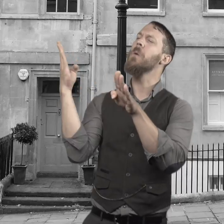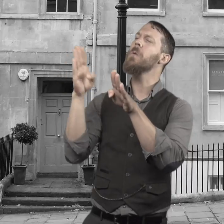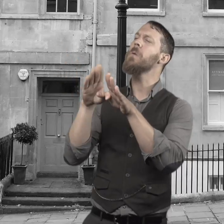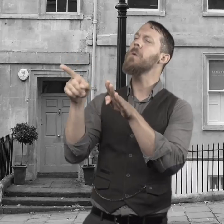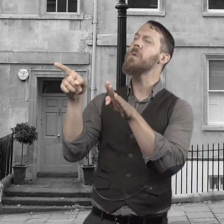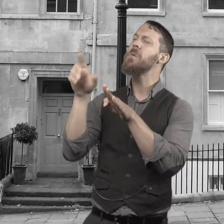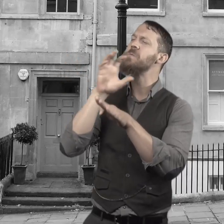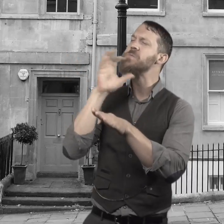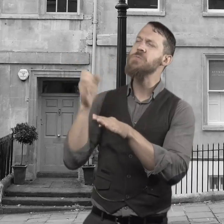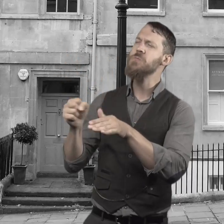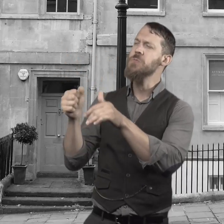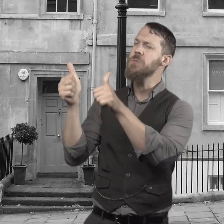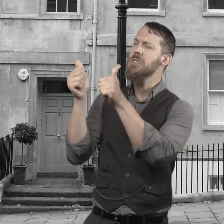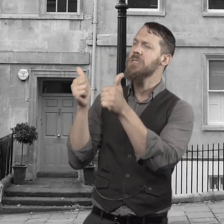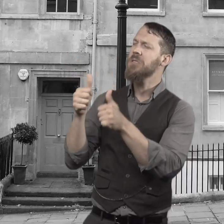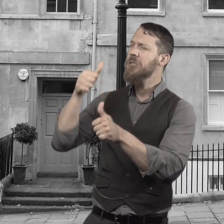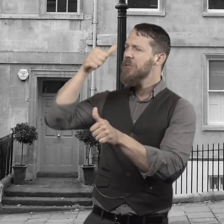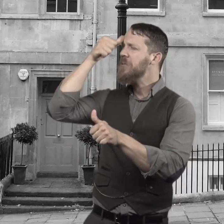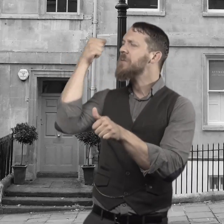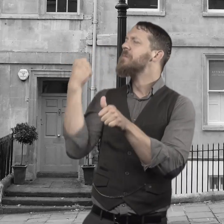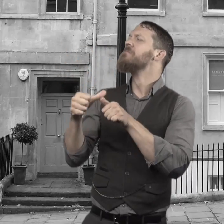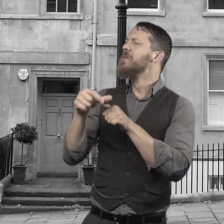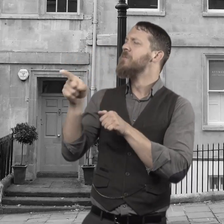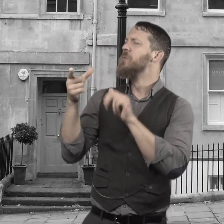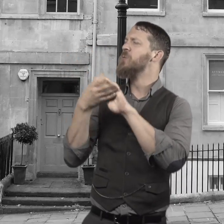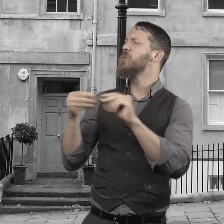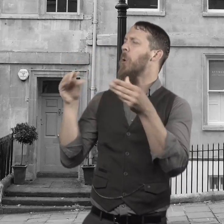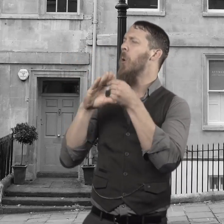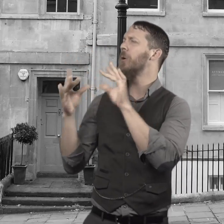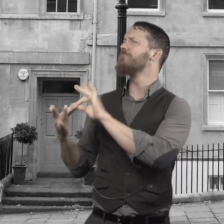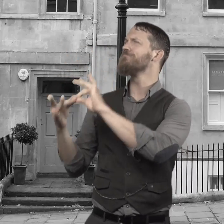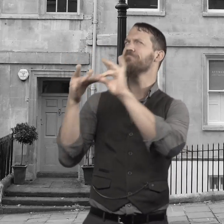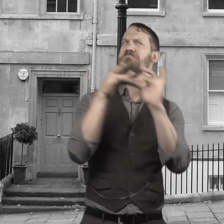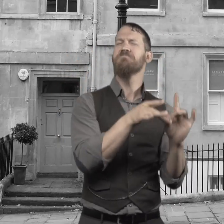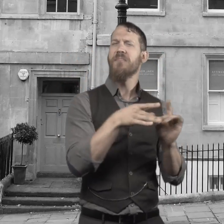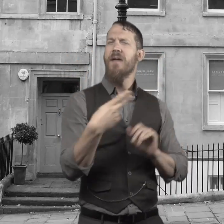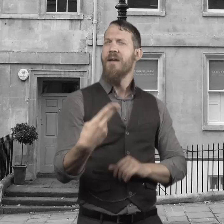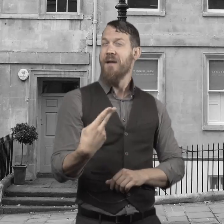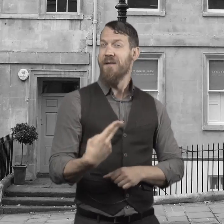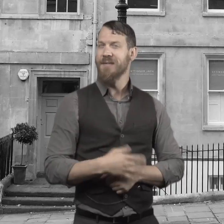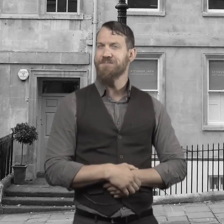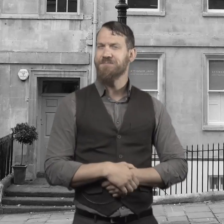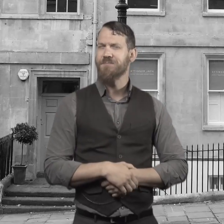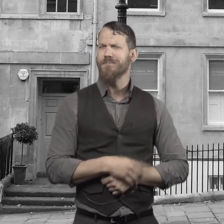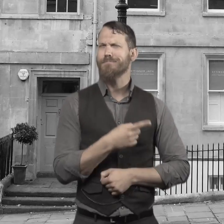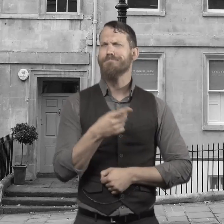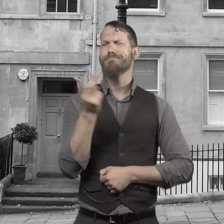And they come upon that door, that dilapidated door, and they remember the story of Mr. Hyde.